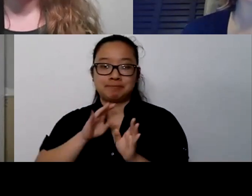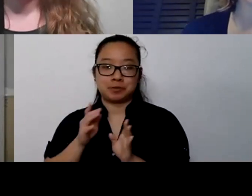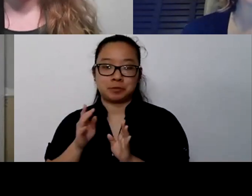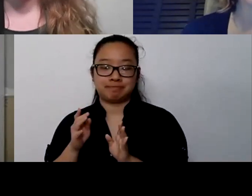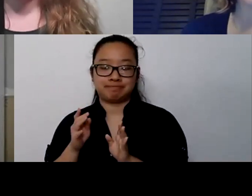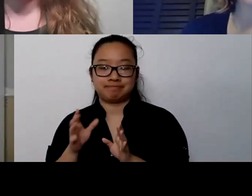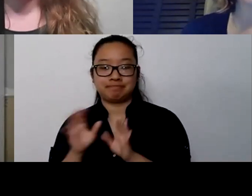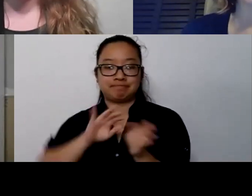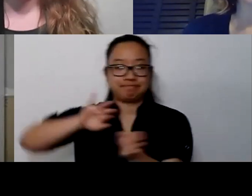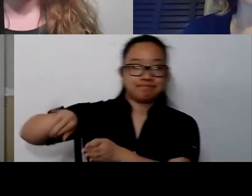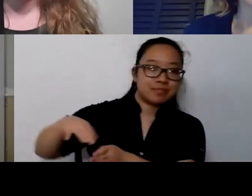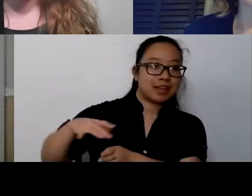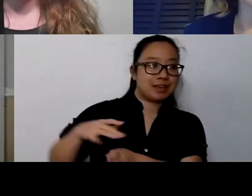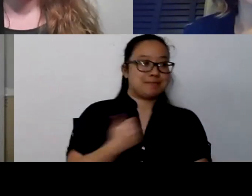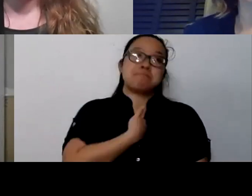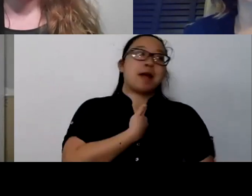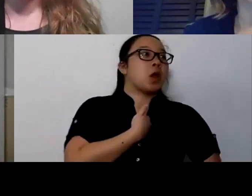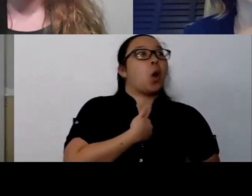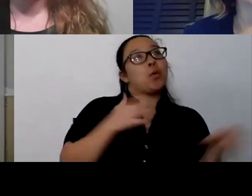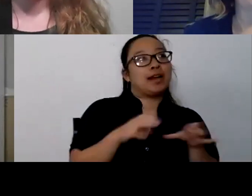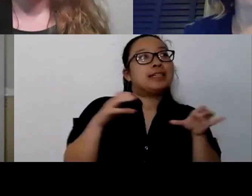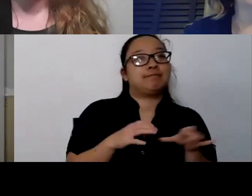to figure out how to supplement those things in our communities.